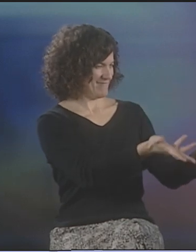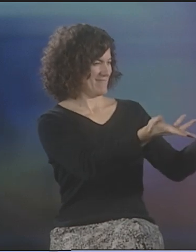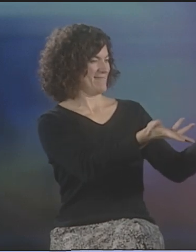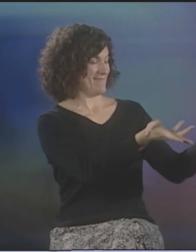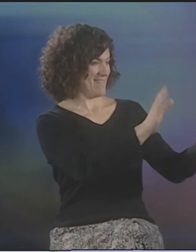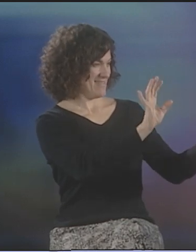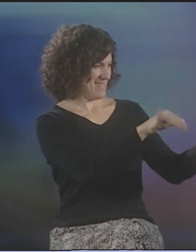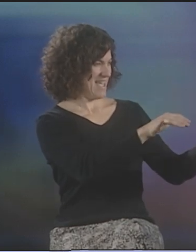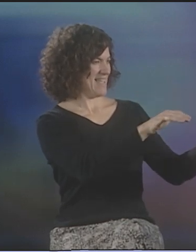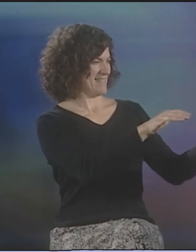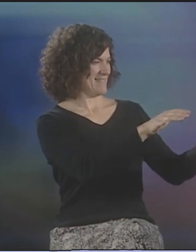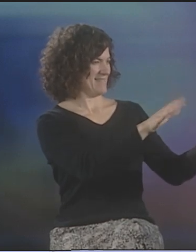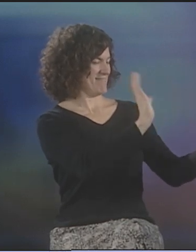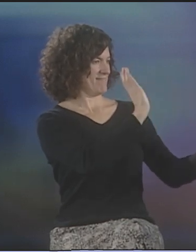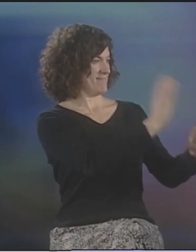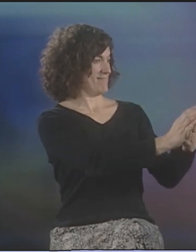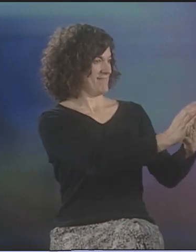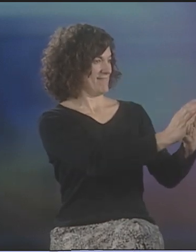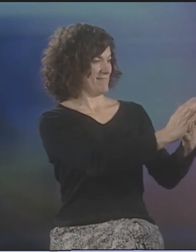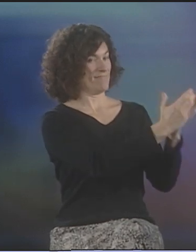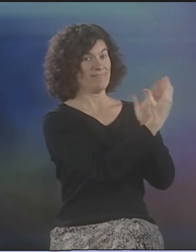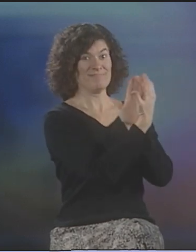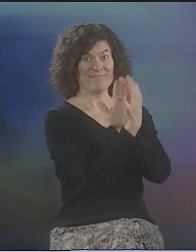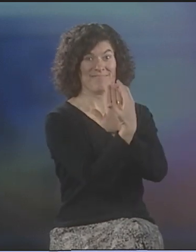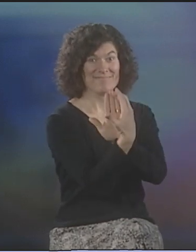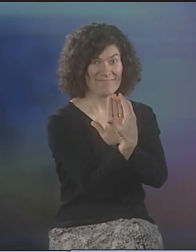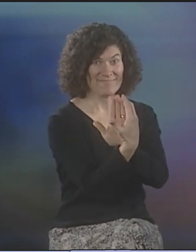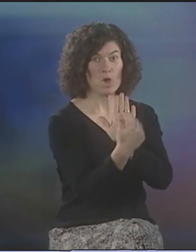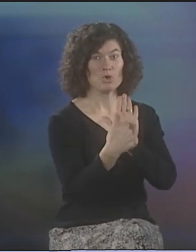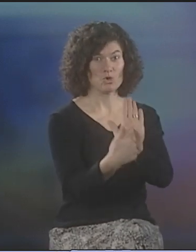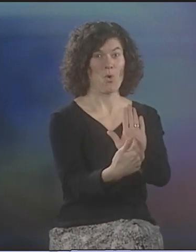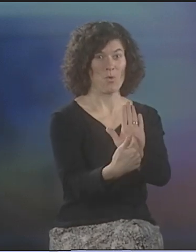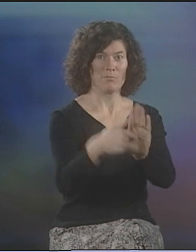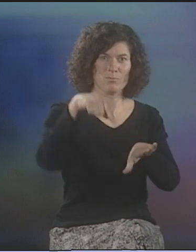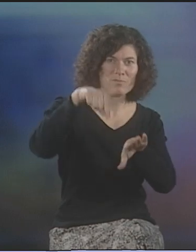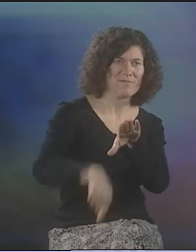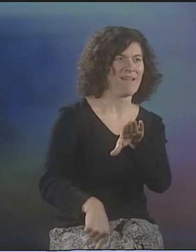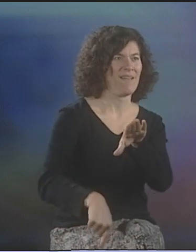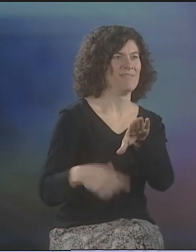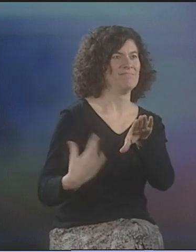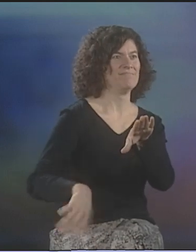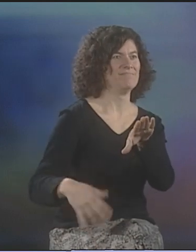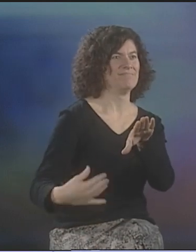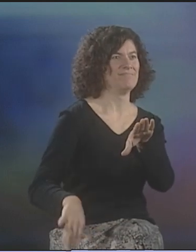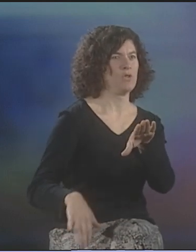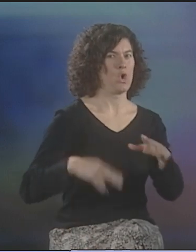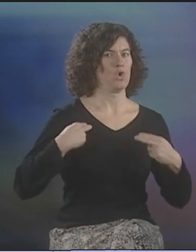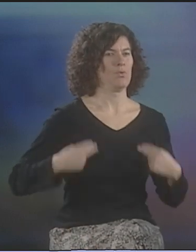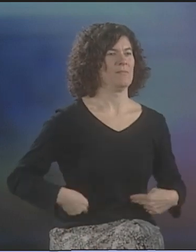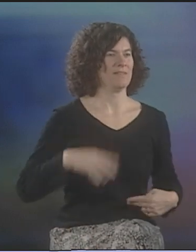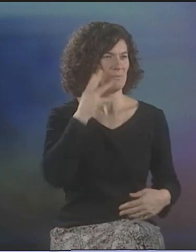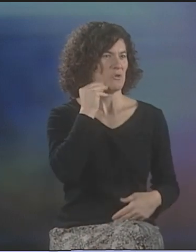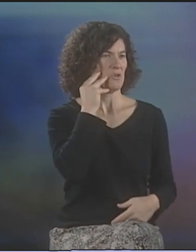WHAT PRESENTS ITSELF TO US, IN ITS IMAGE OR ICONIC FORM, REPRESENTS SOMETHING MUCH MORE PROFOUND